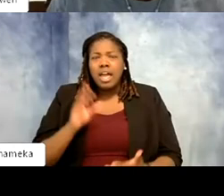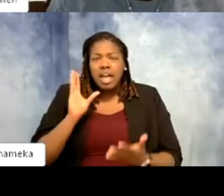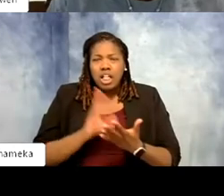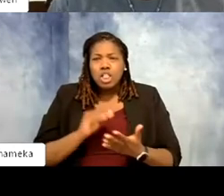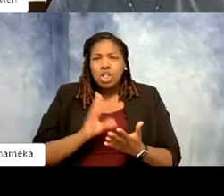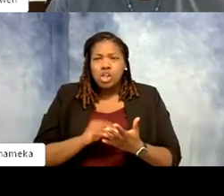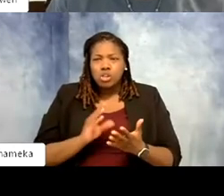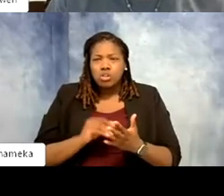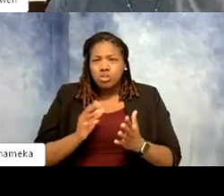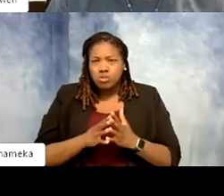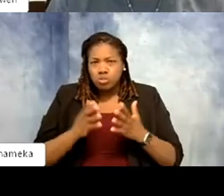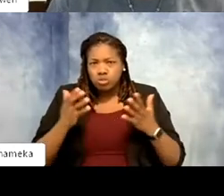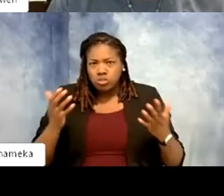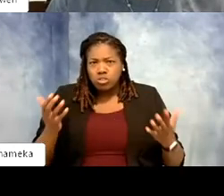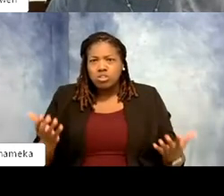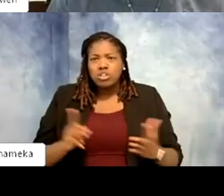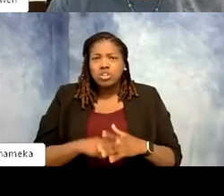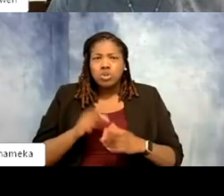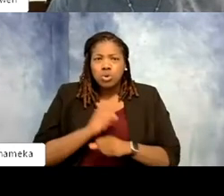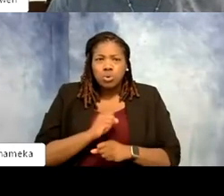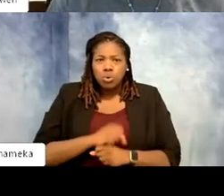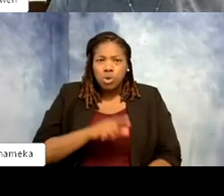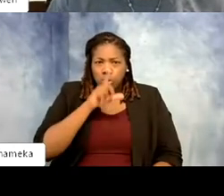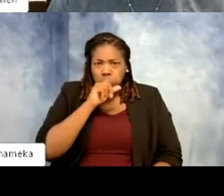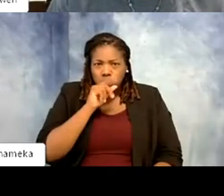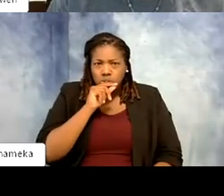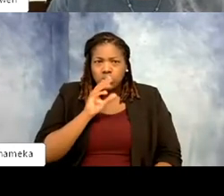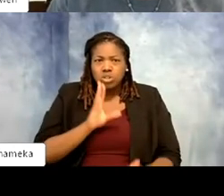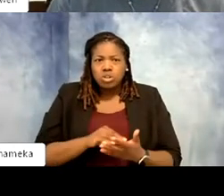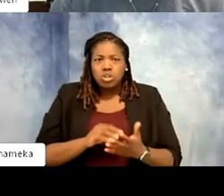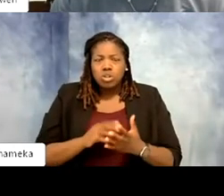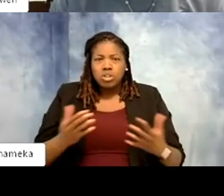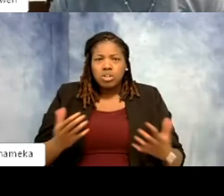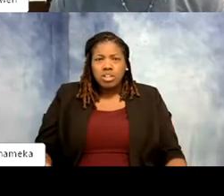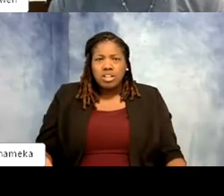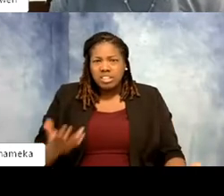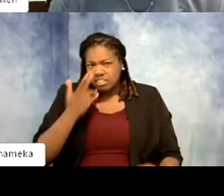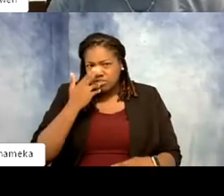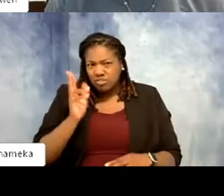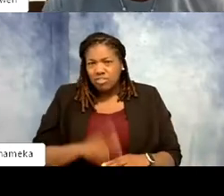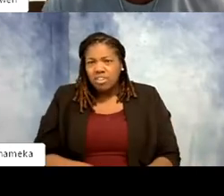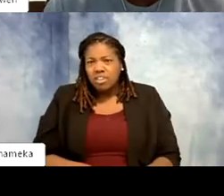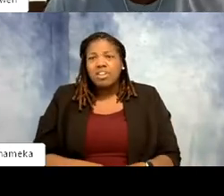I came to work work with birds, learned a lot, just enjoyed it, it was so much fun. And I found life again.